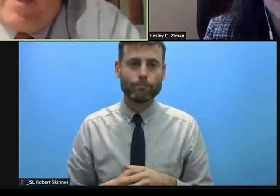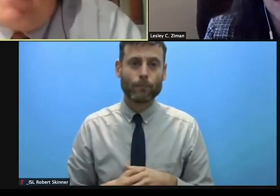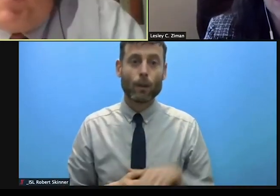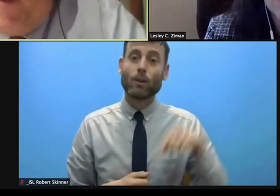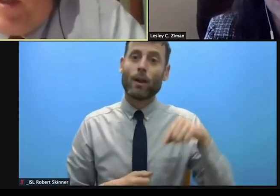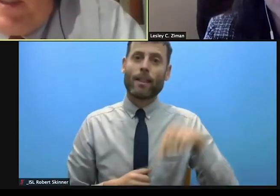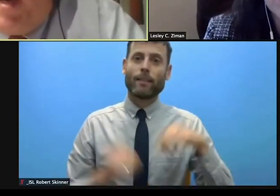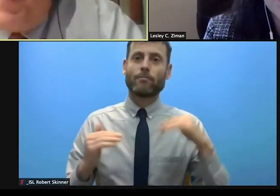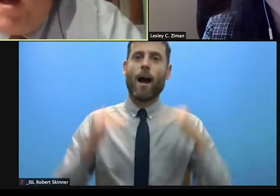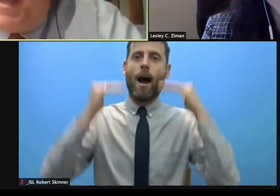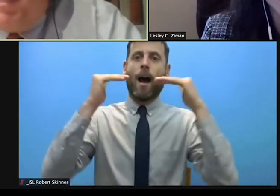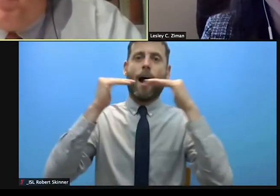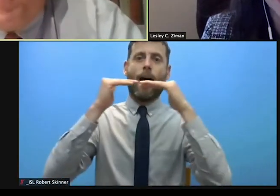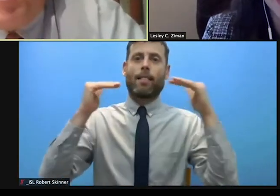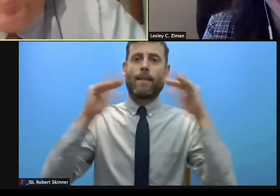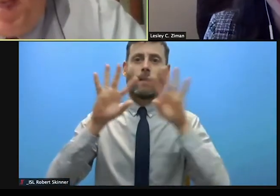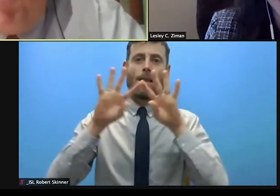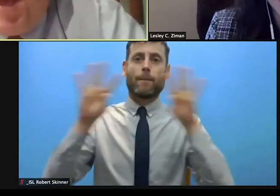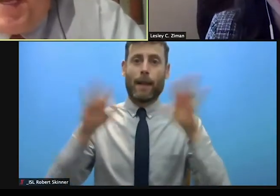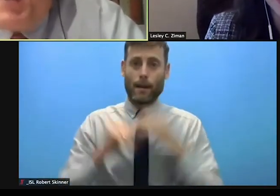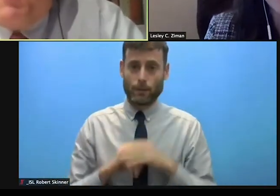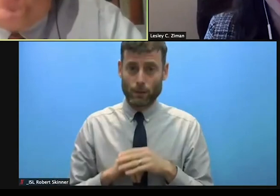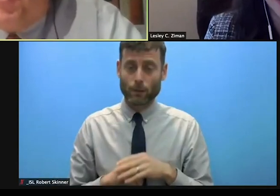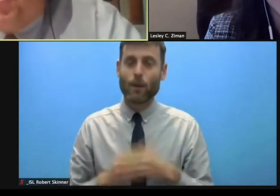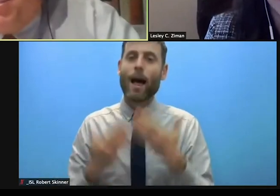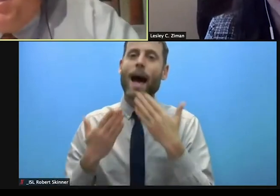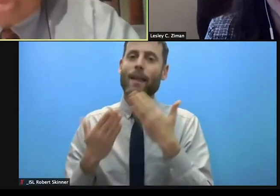we have to move on to some other high level folks. I would like to move on to